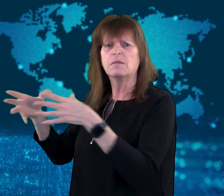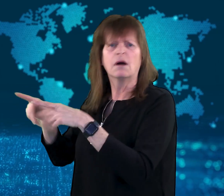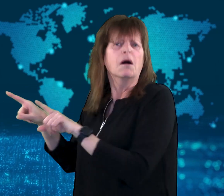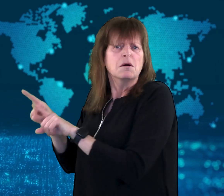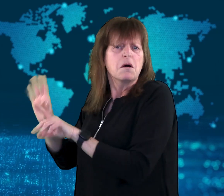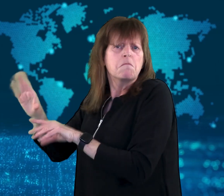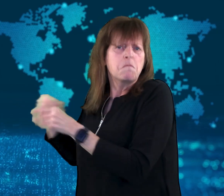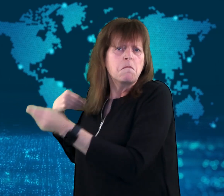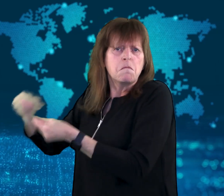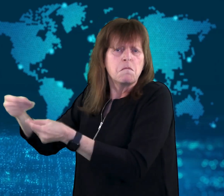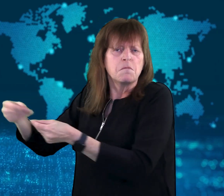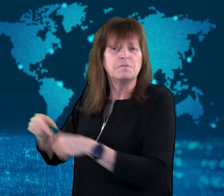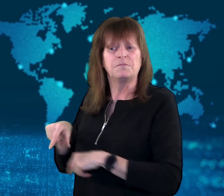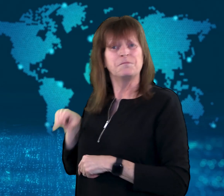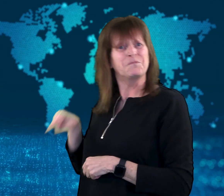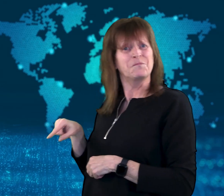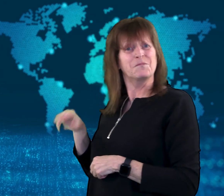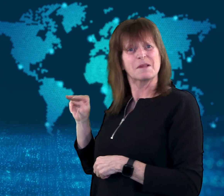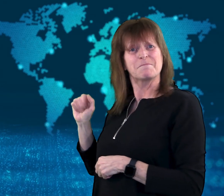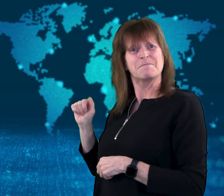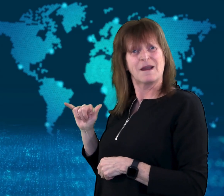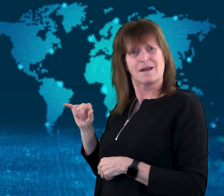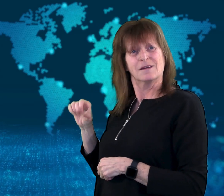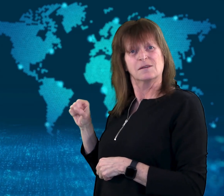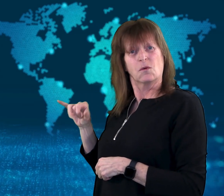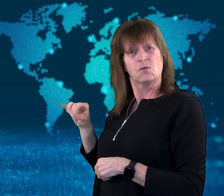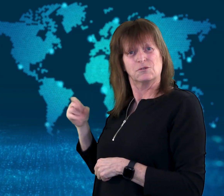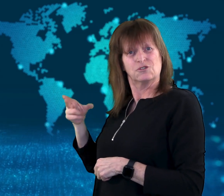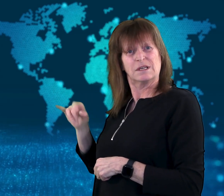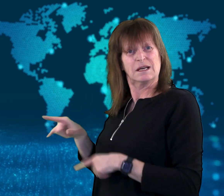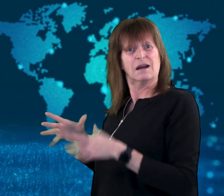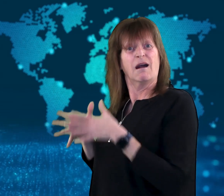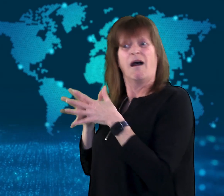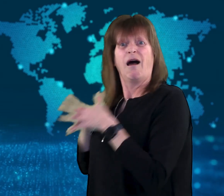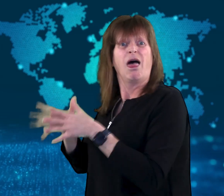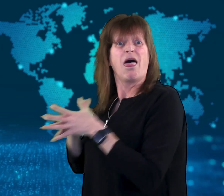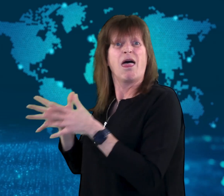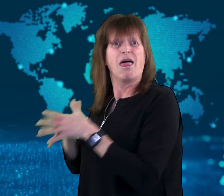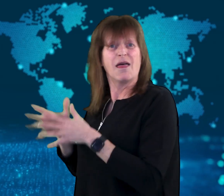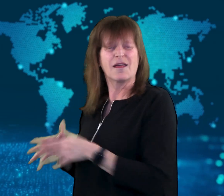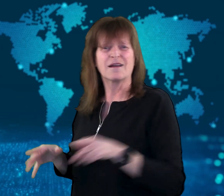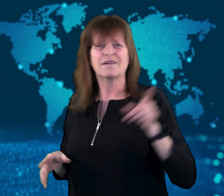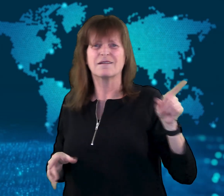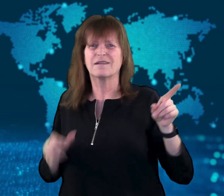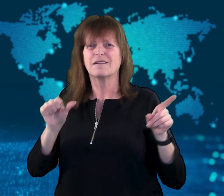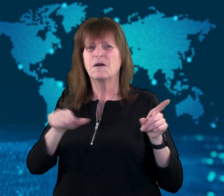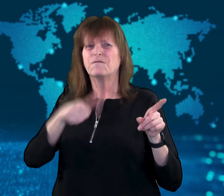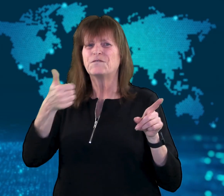Masayoshi made his comments after Prime Minister Kishida said in Parliament